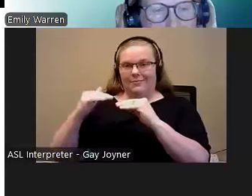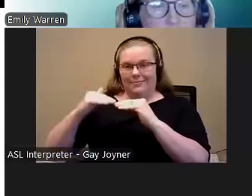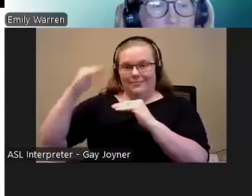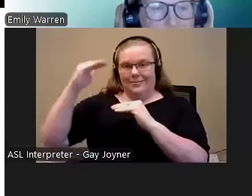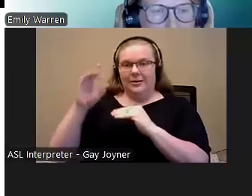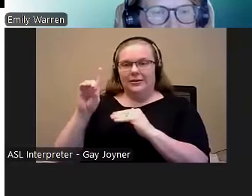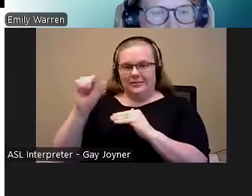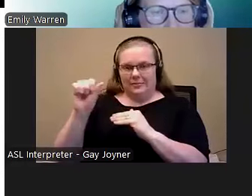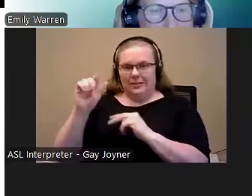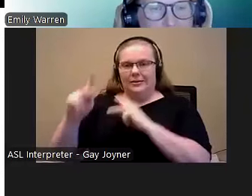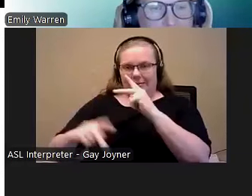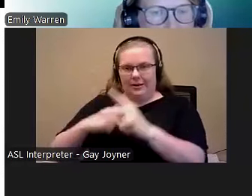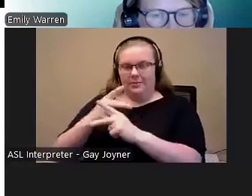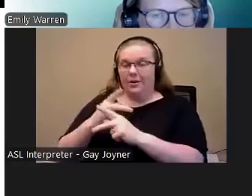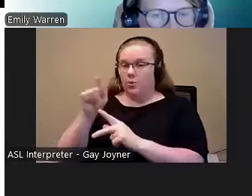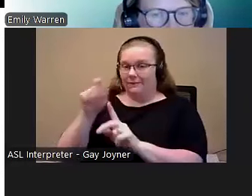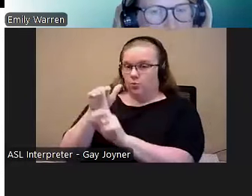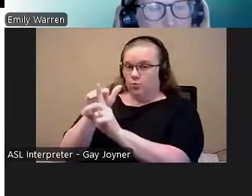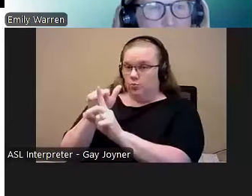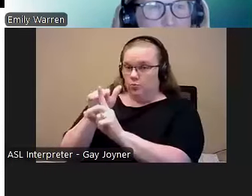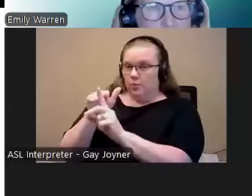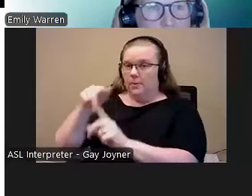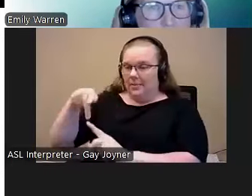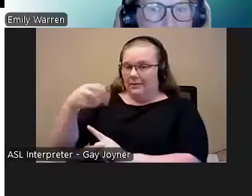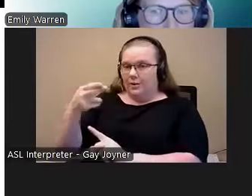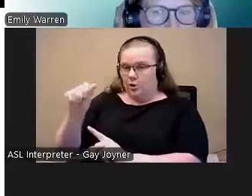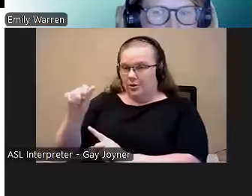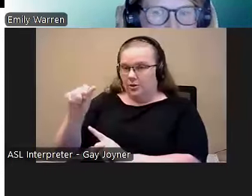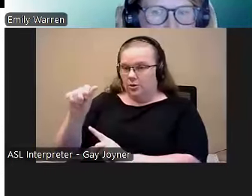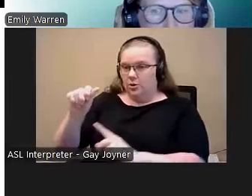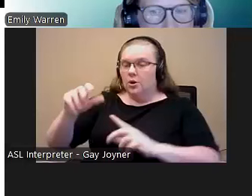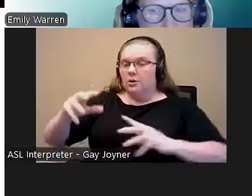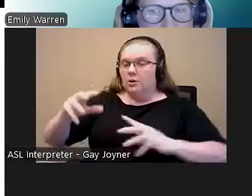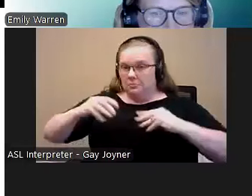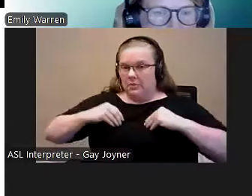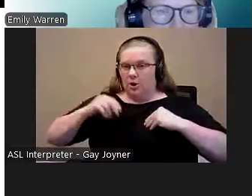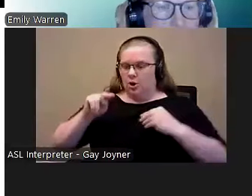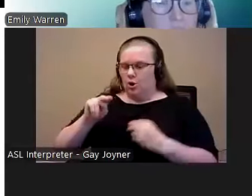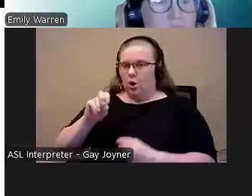We do remind PHA's that if they agree to adopt a preference as part of a NOF application, which is common,